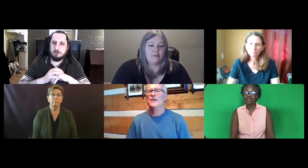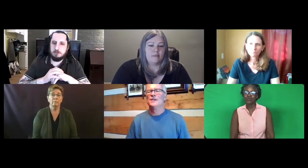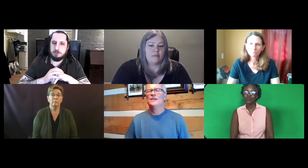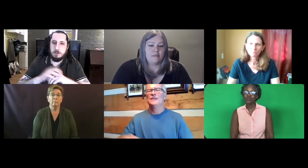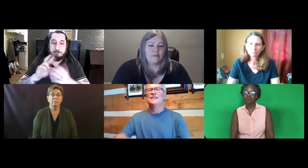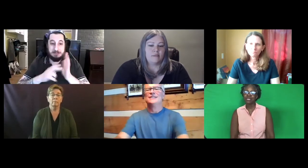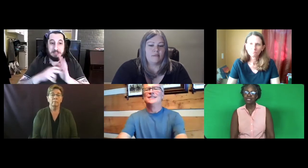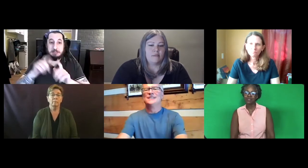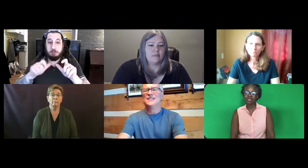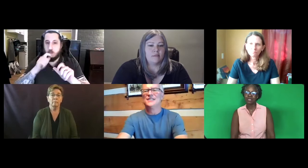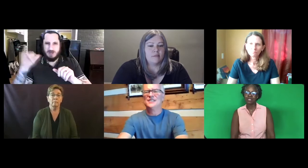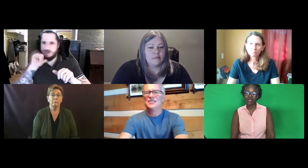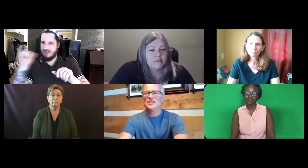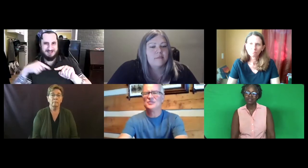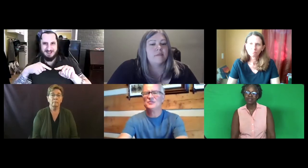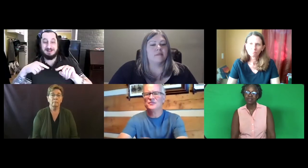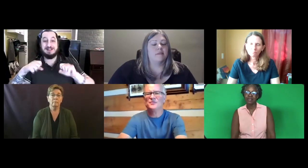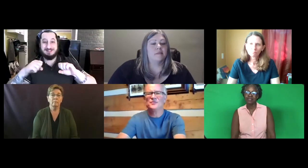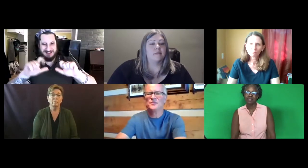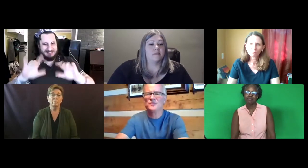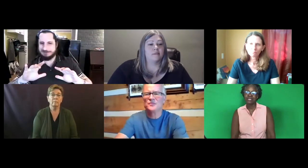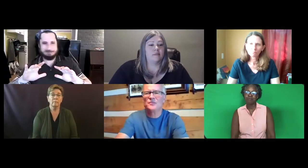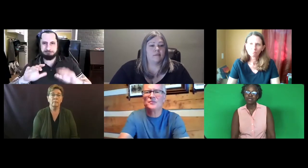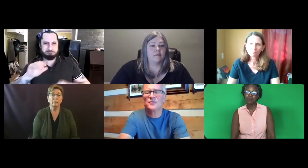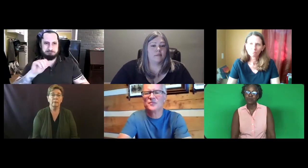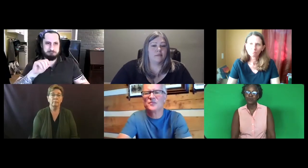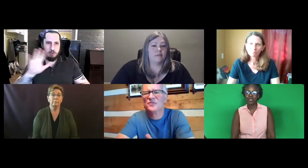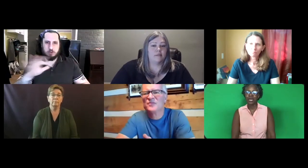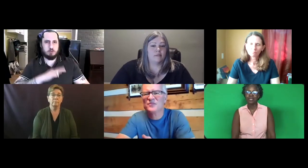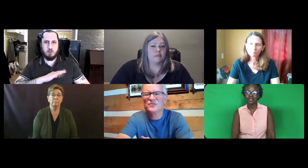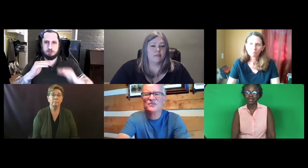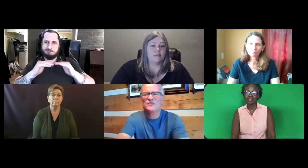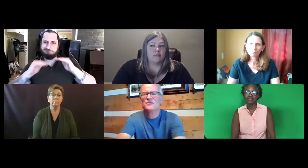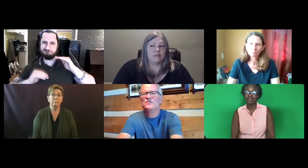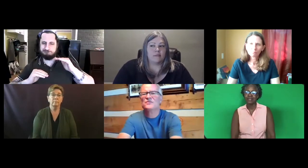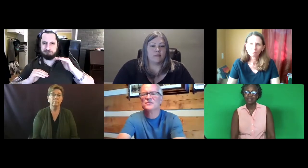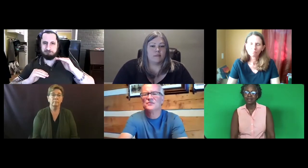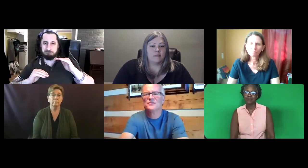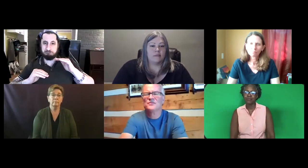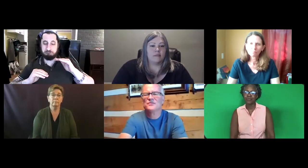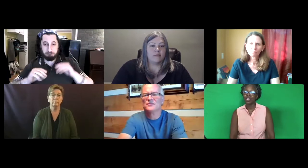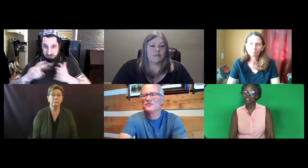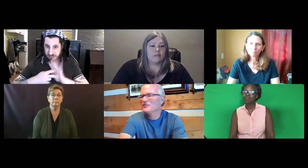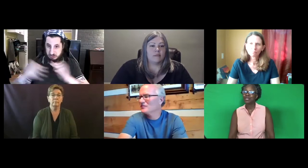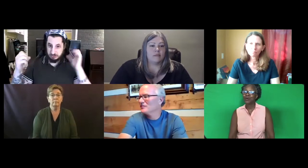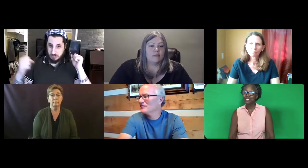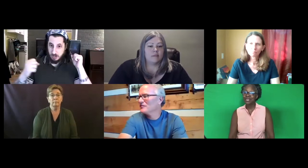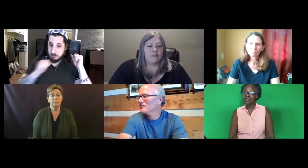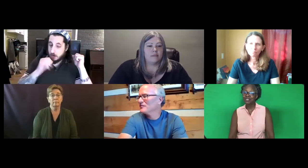So those are some of the issues that we address. So that means that people who are not like that are then below the standard -- is that